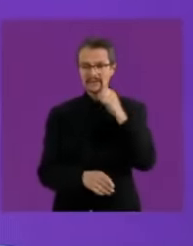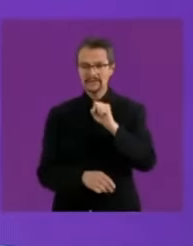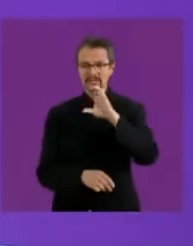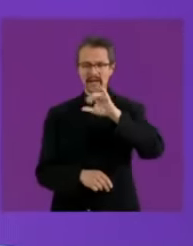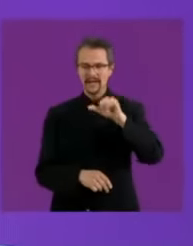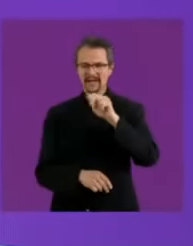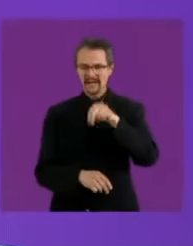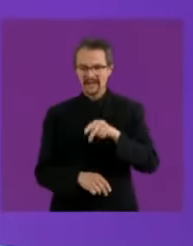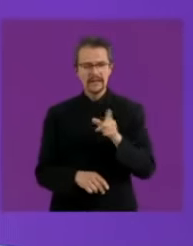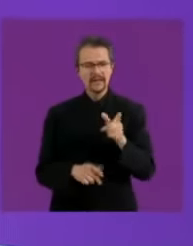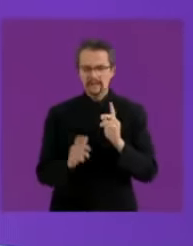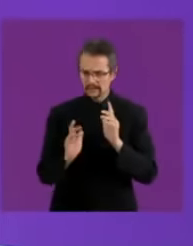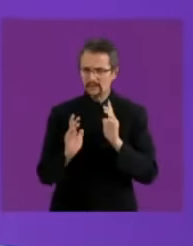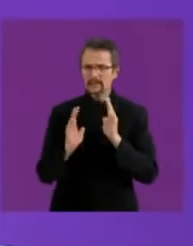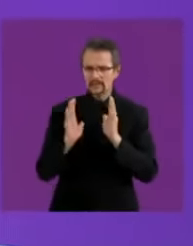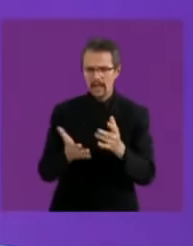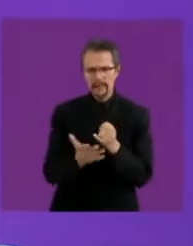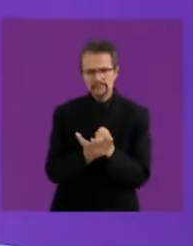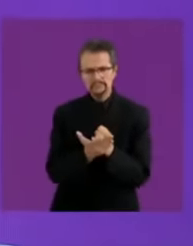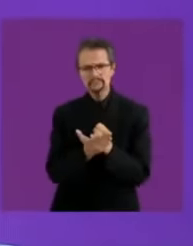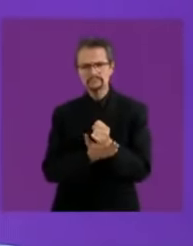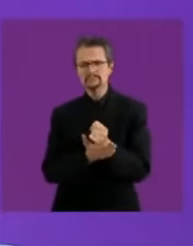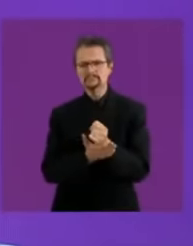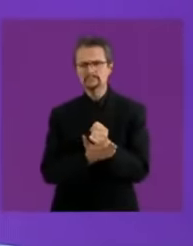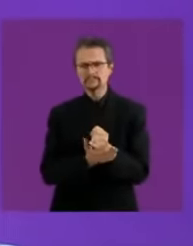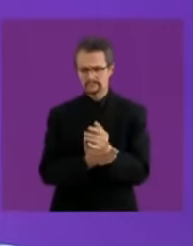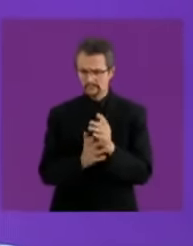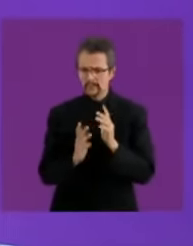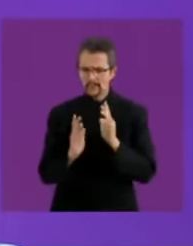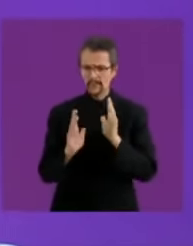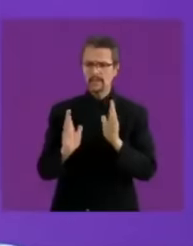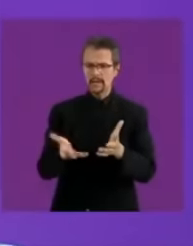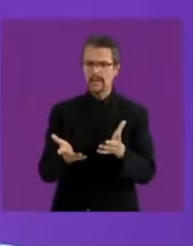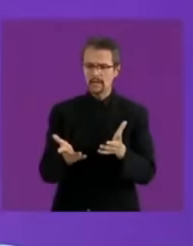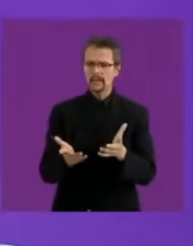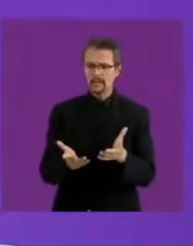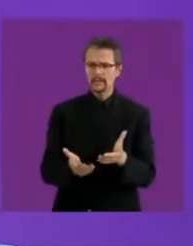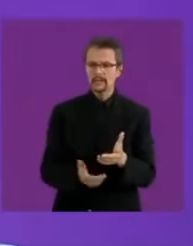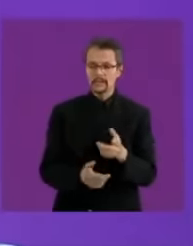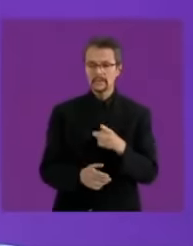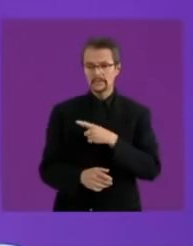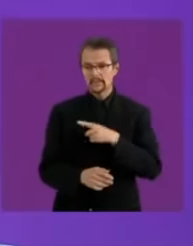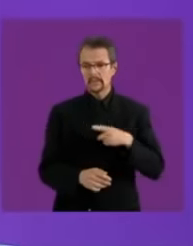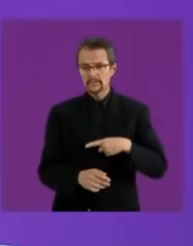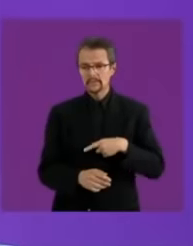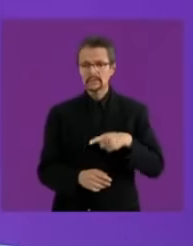the nation in our country and what needs to be talked about is the Rights in broad terms of the